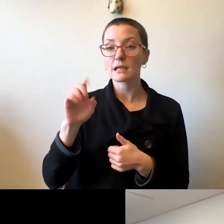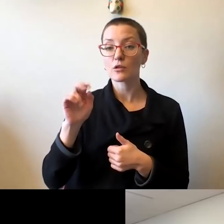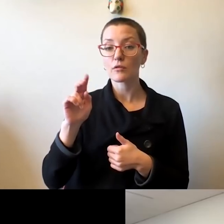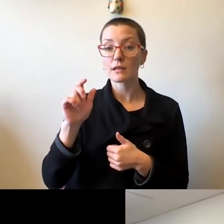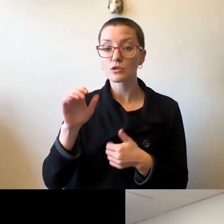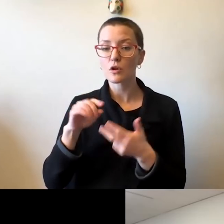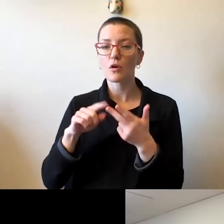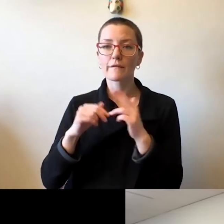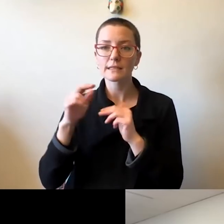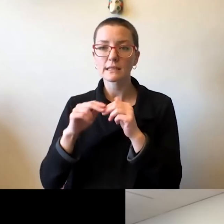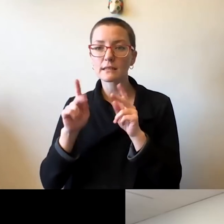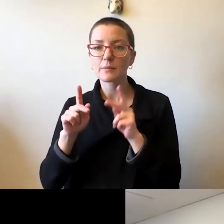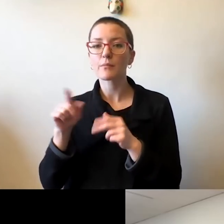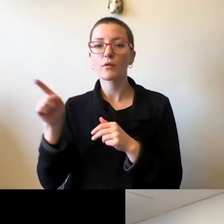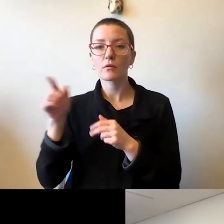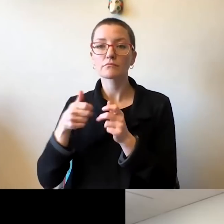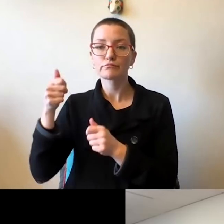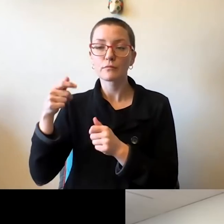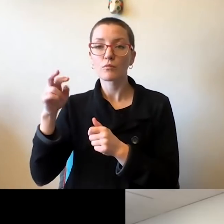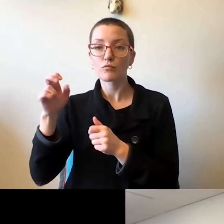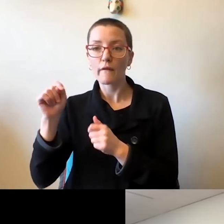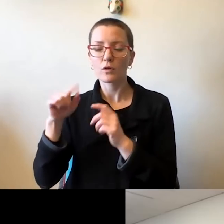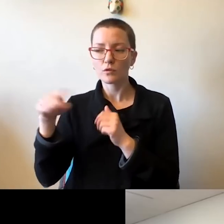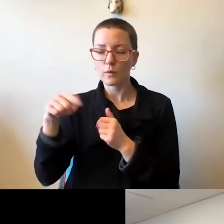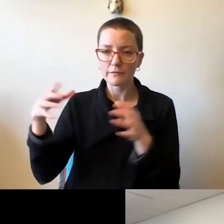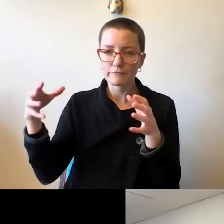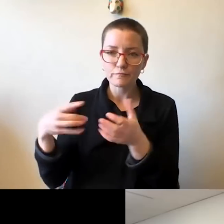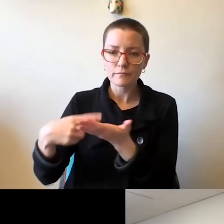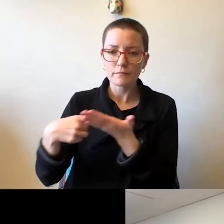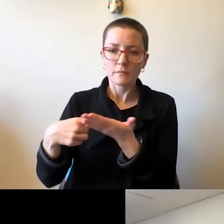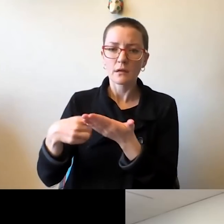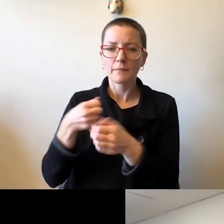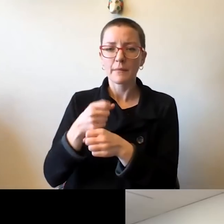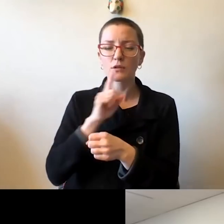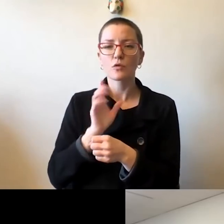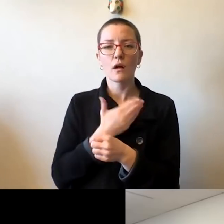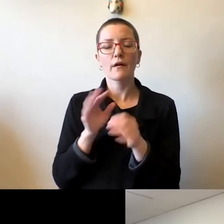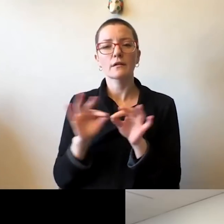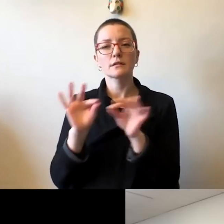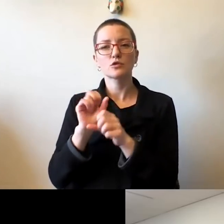all of us spent a lot of time and attention to making sure that our essential workers were as safe as possible.